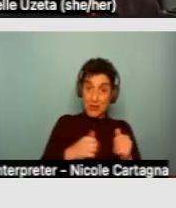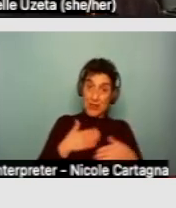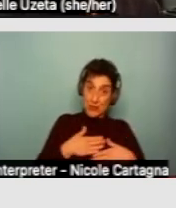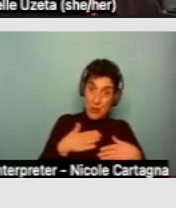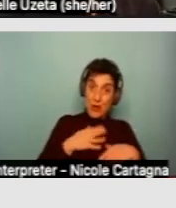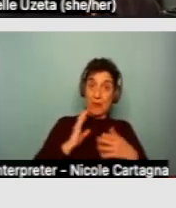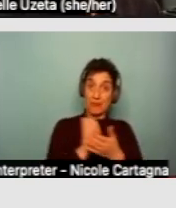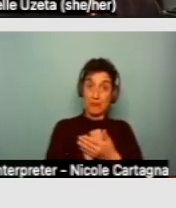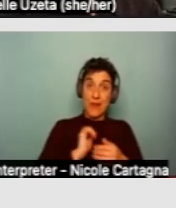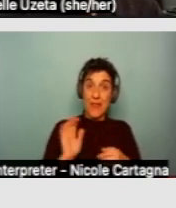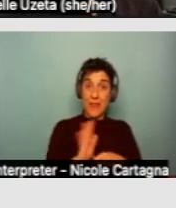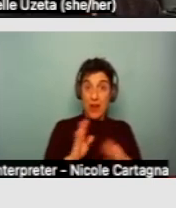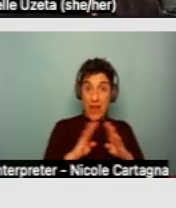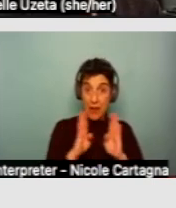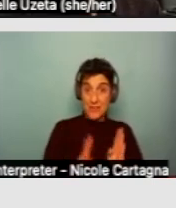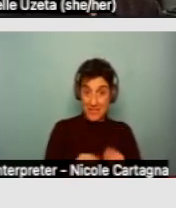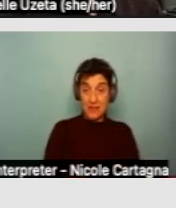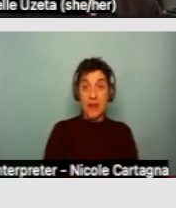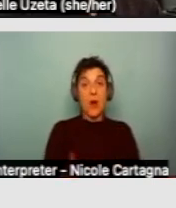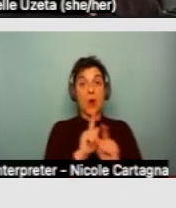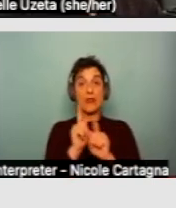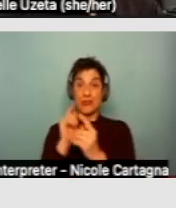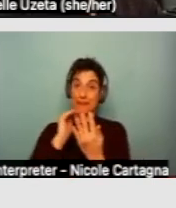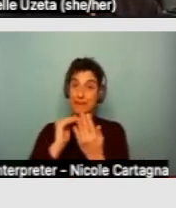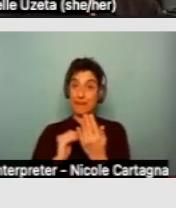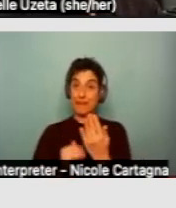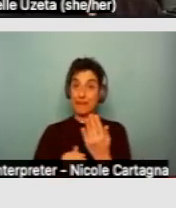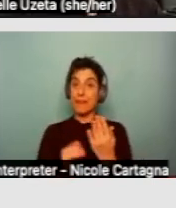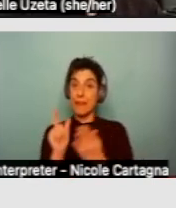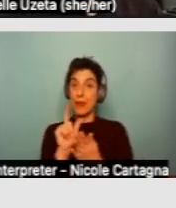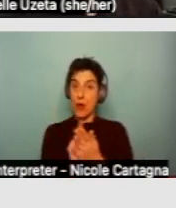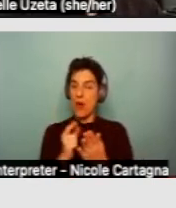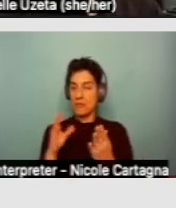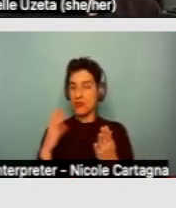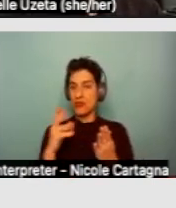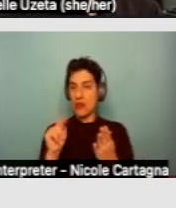The citations for that obligation are also in the chat.